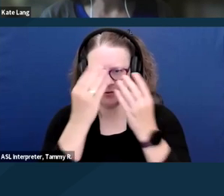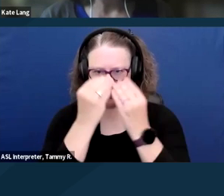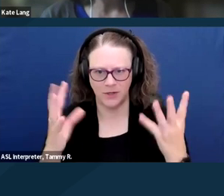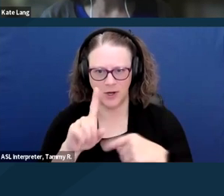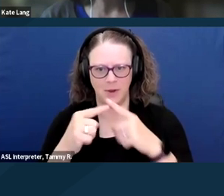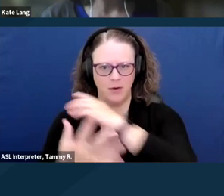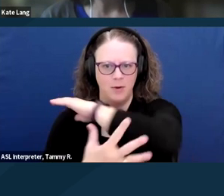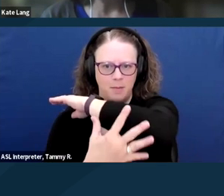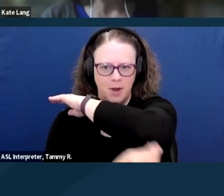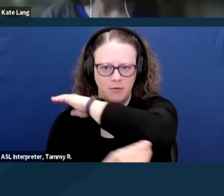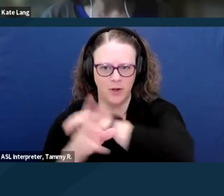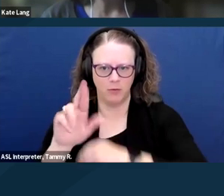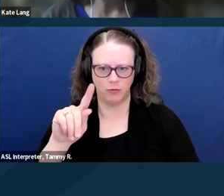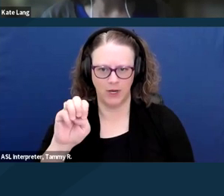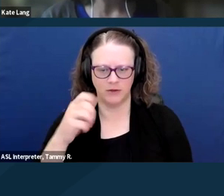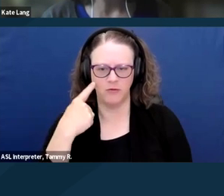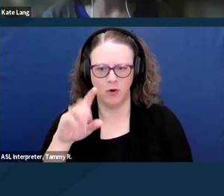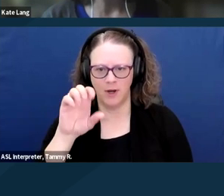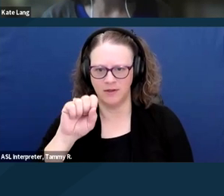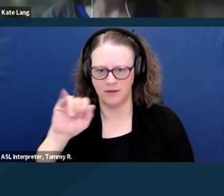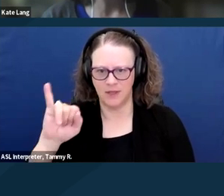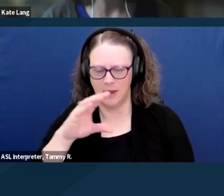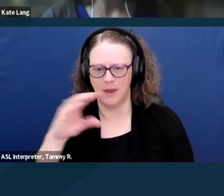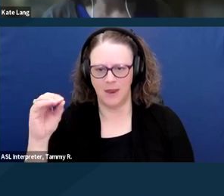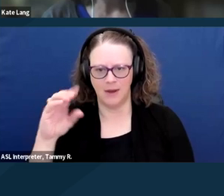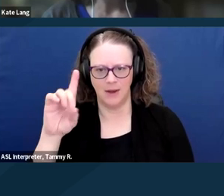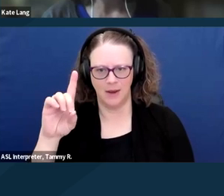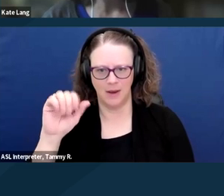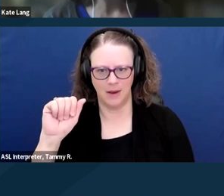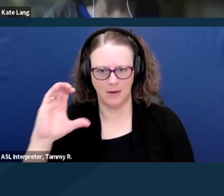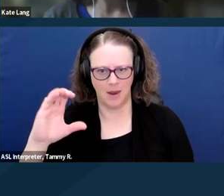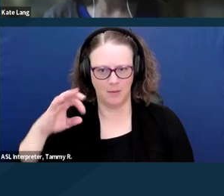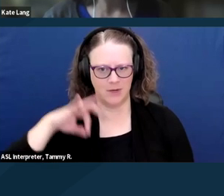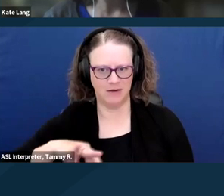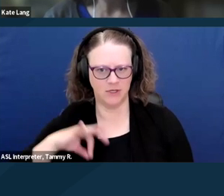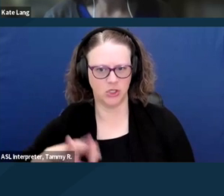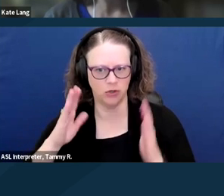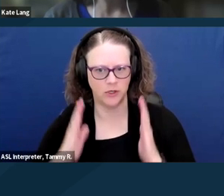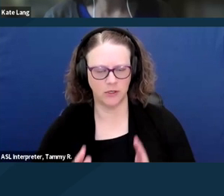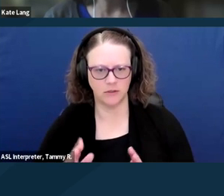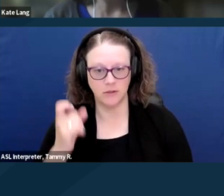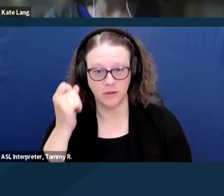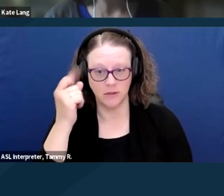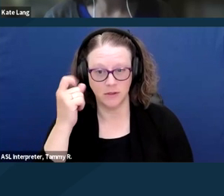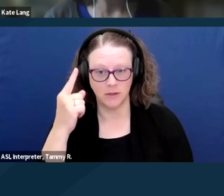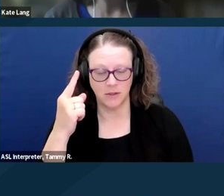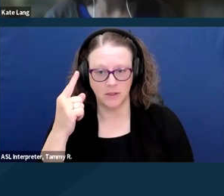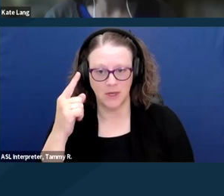for SSI and DAC beneficiaries. More than 40% of SSI beneficiaries